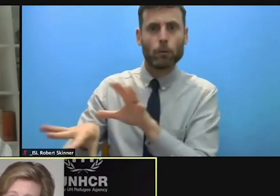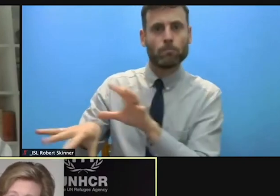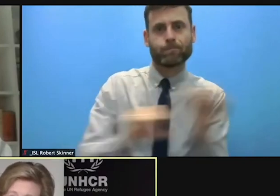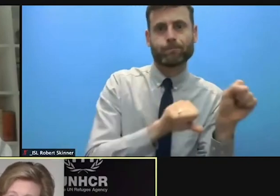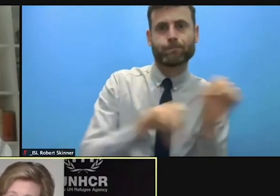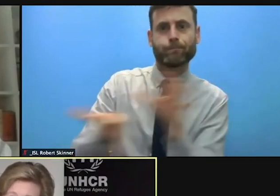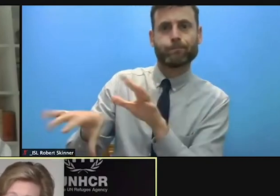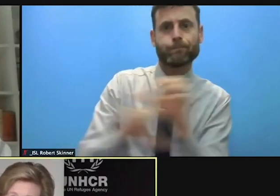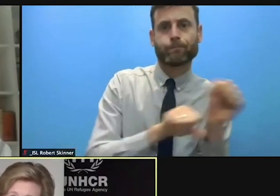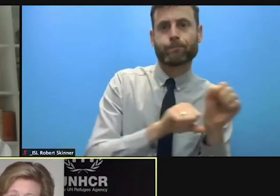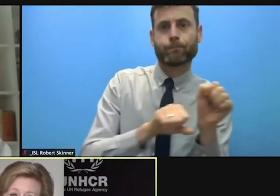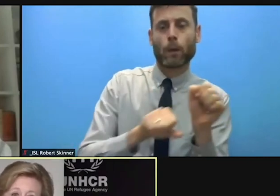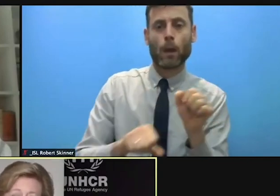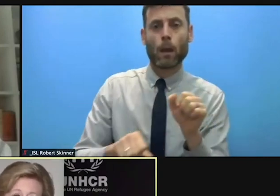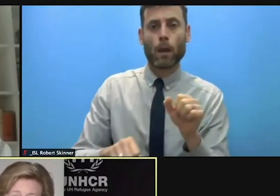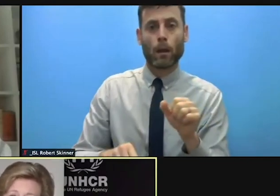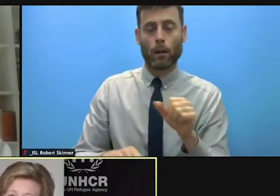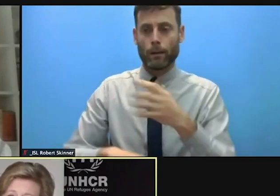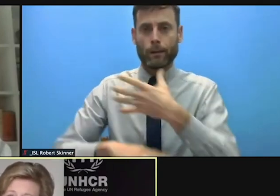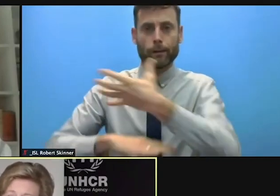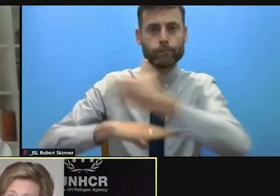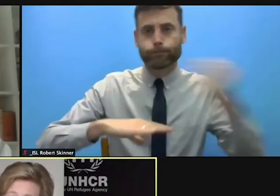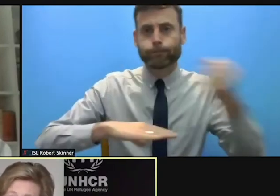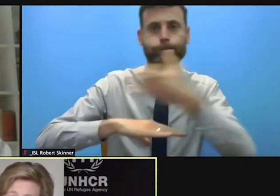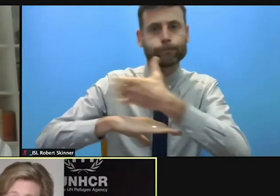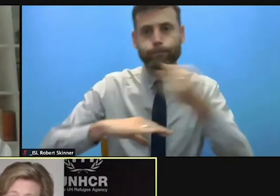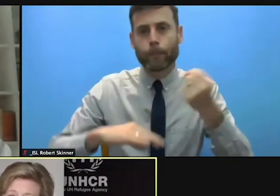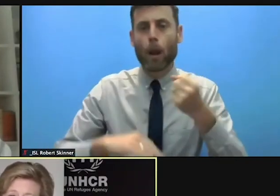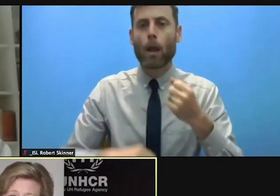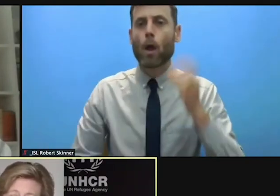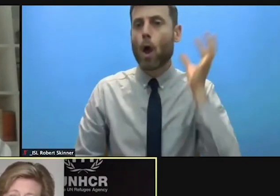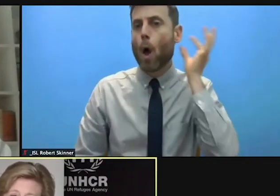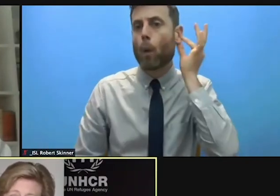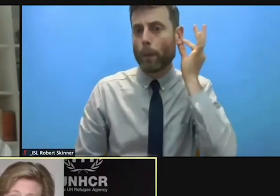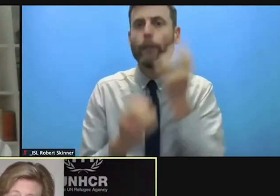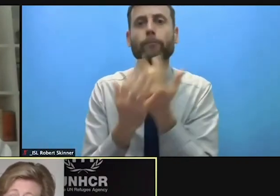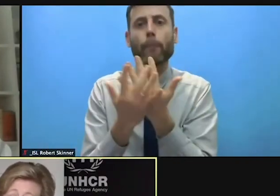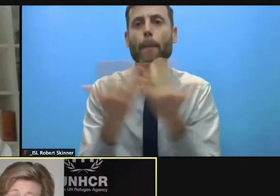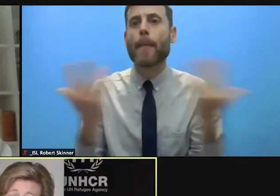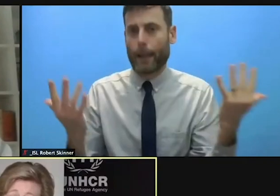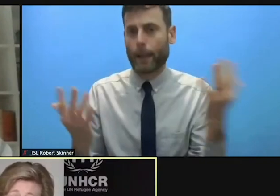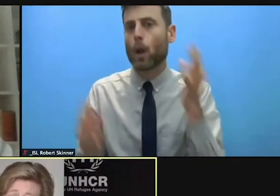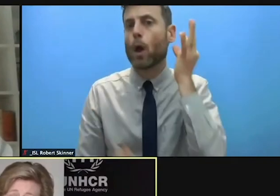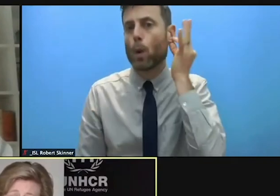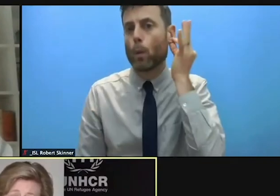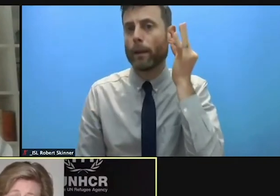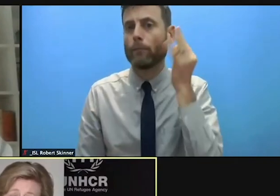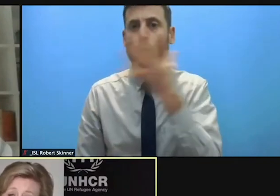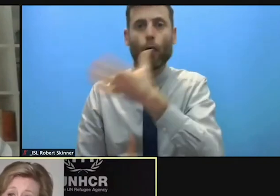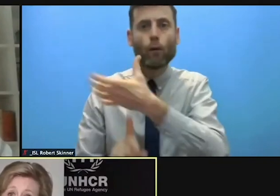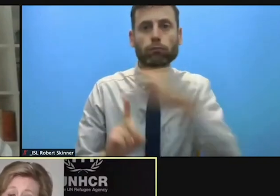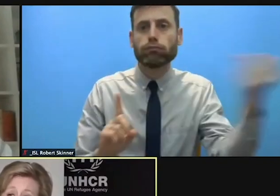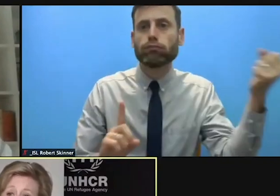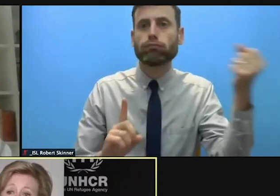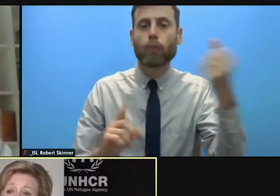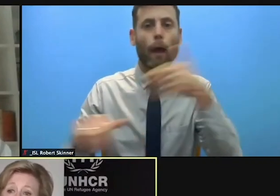loss of housing, large numbers of women traveling, leaving Venezuela and nearly 50% of them traveling